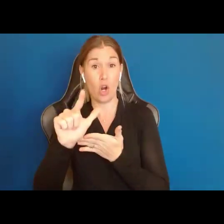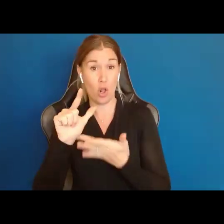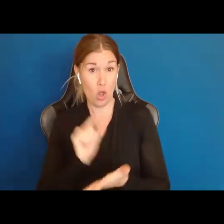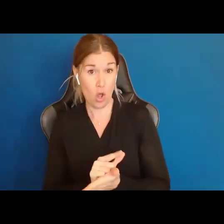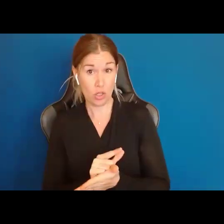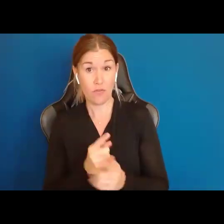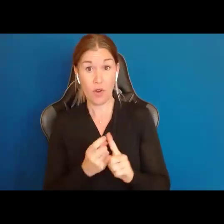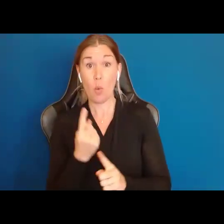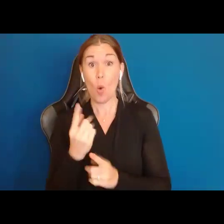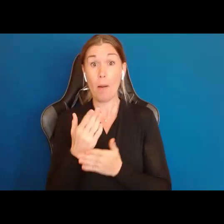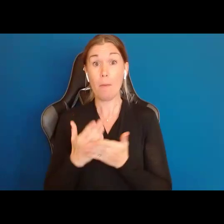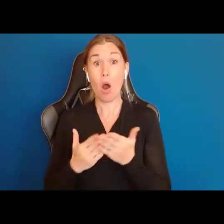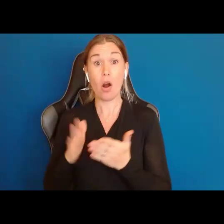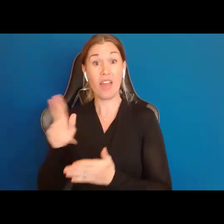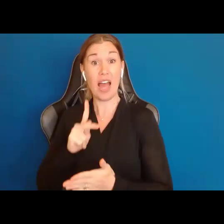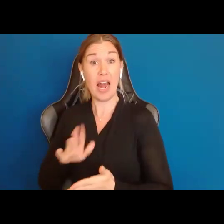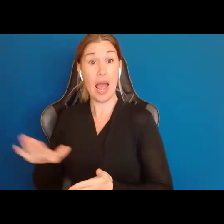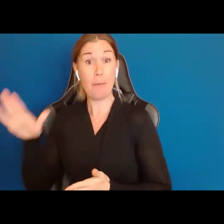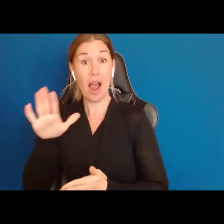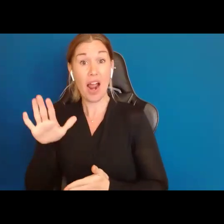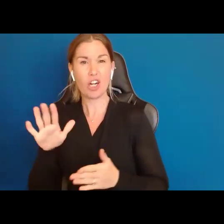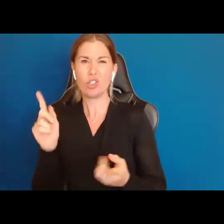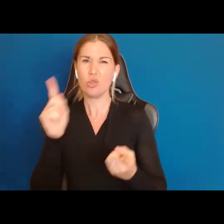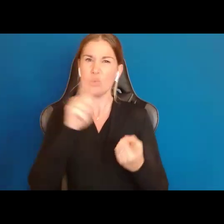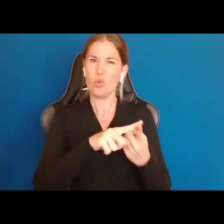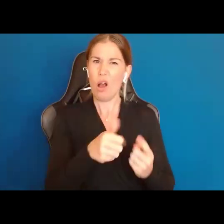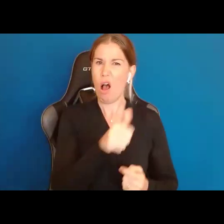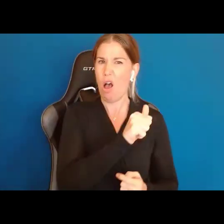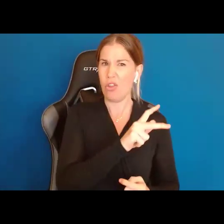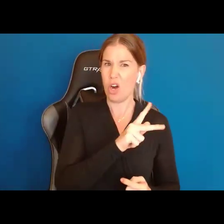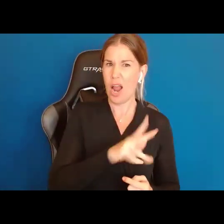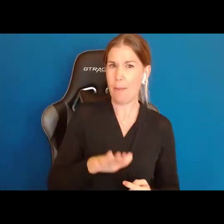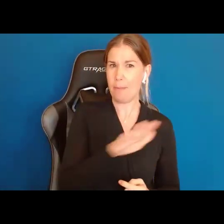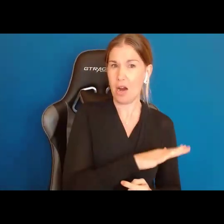of the empire to the other. They put it into a book and that book is called the Justinian Code.